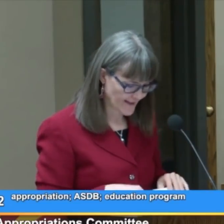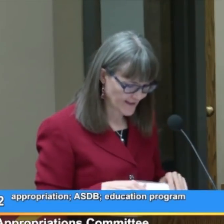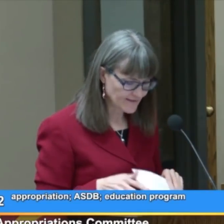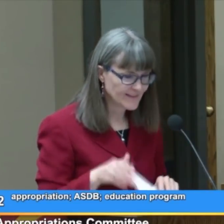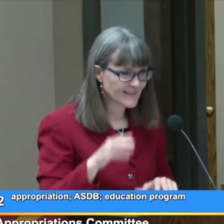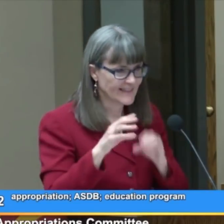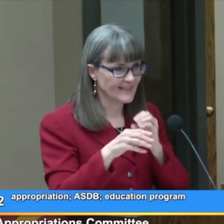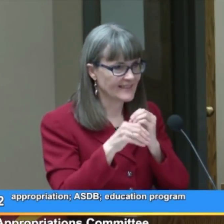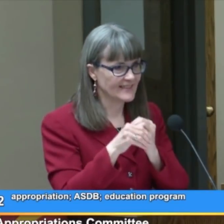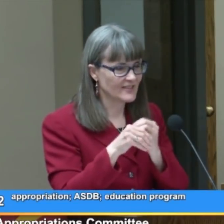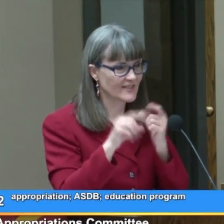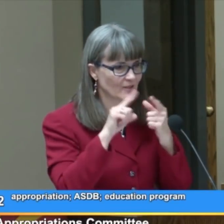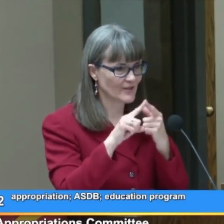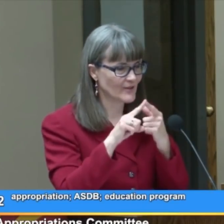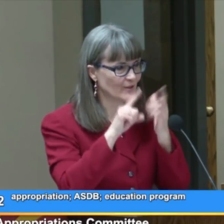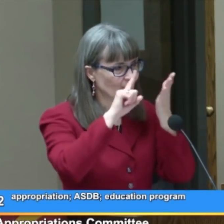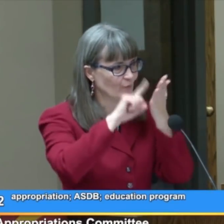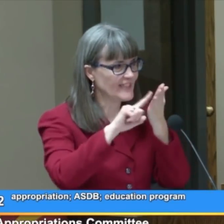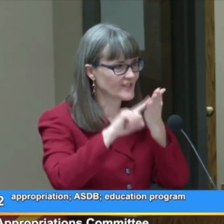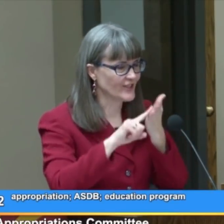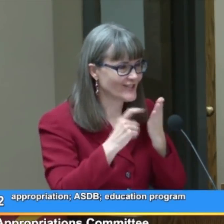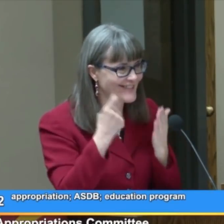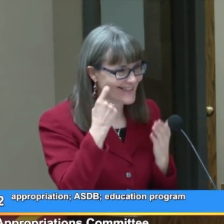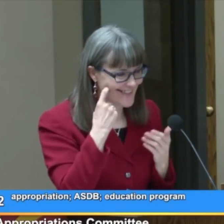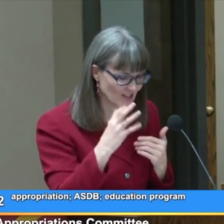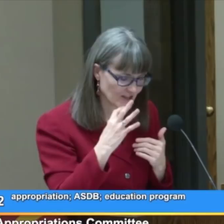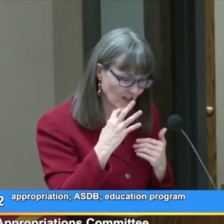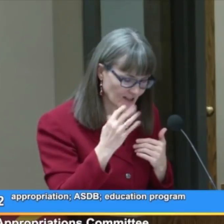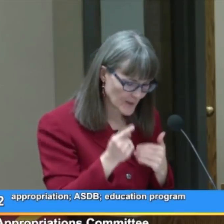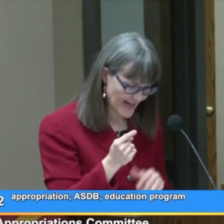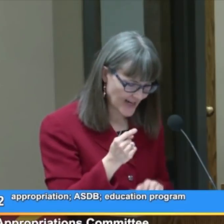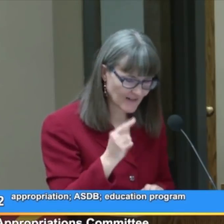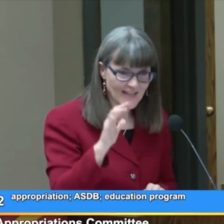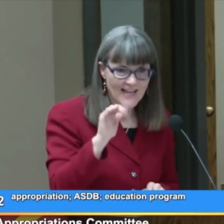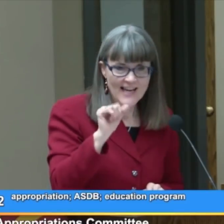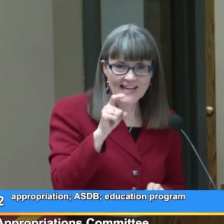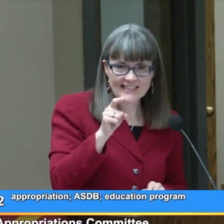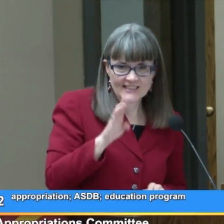Well, in addition to the research that I just talked about,